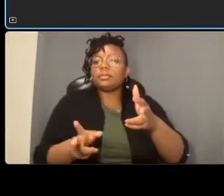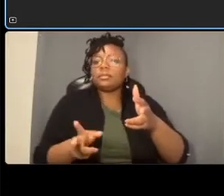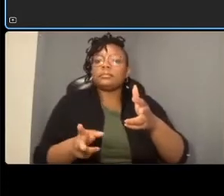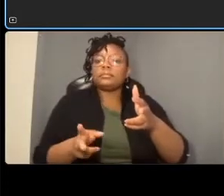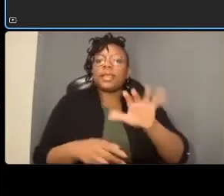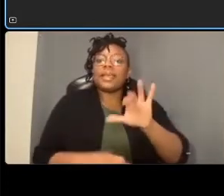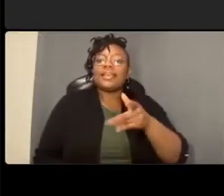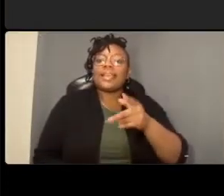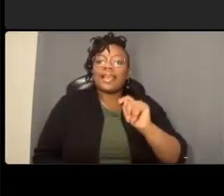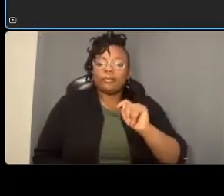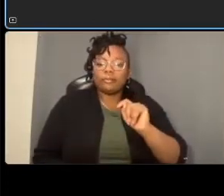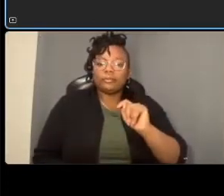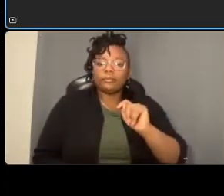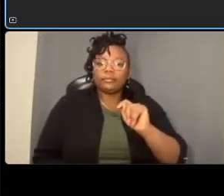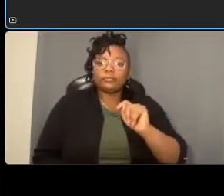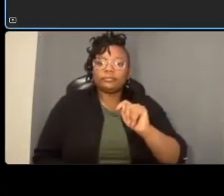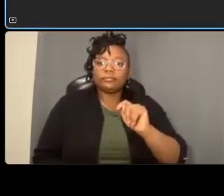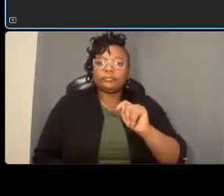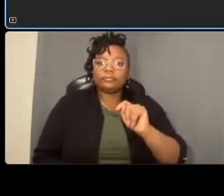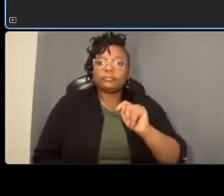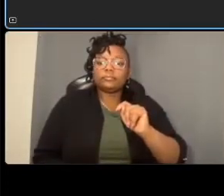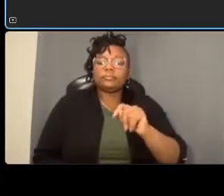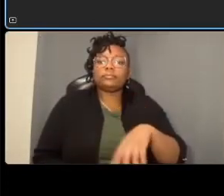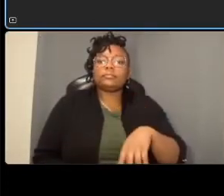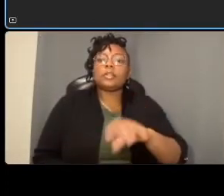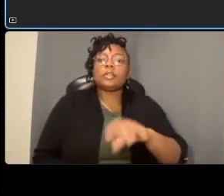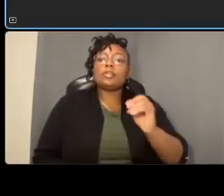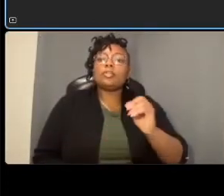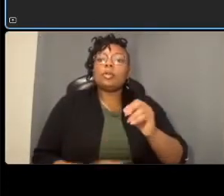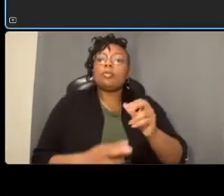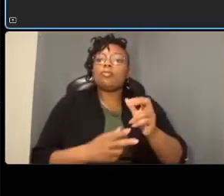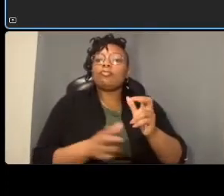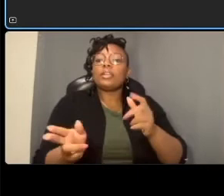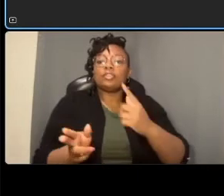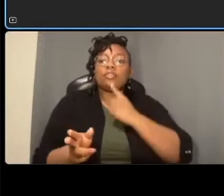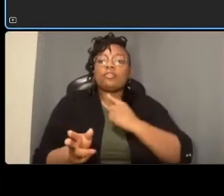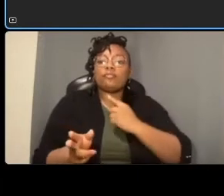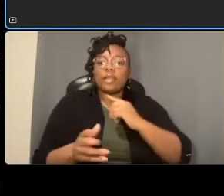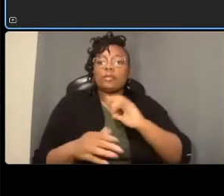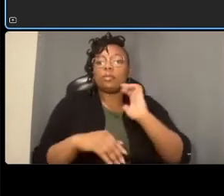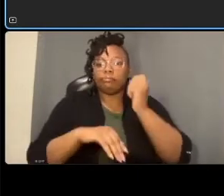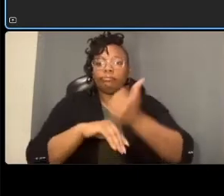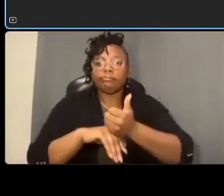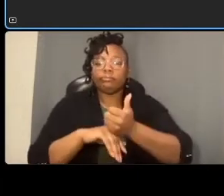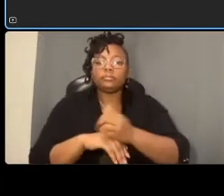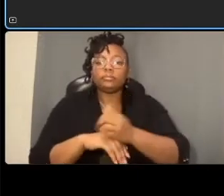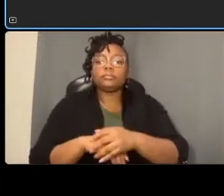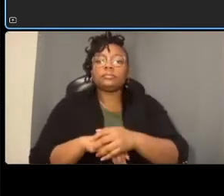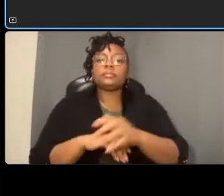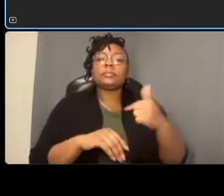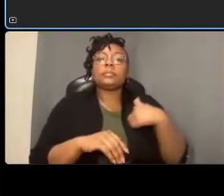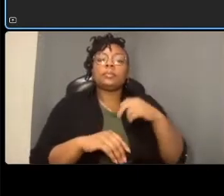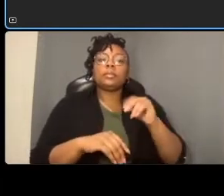no right turn on red will be designated uh we do offer high visibility crosswalks at all crossings